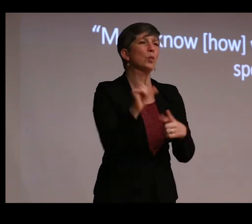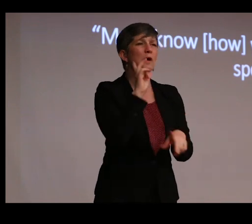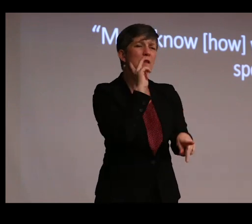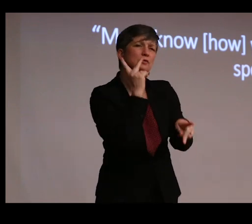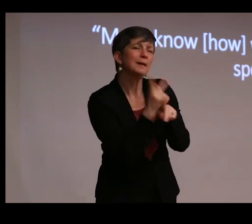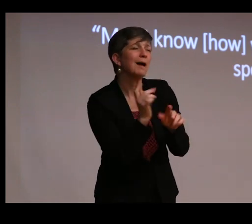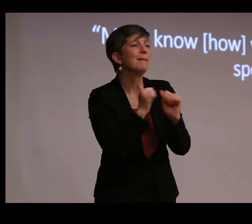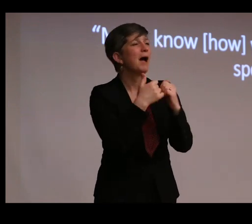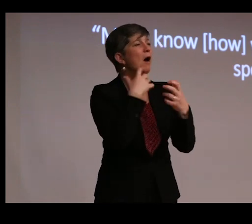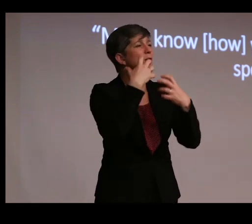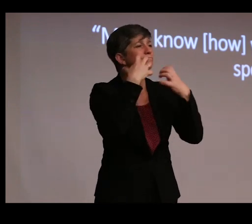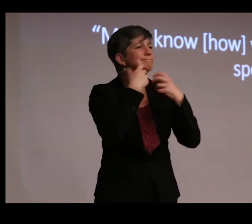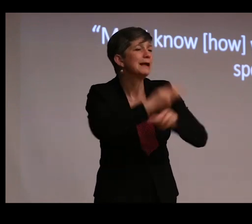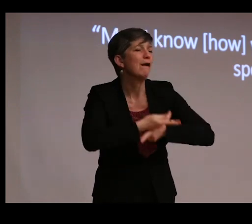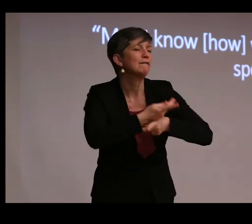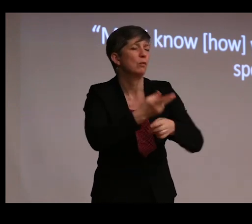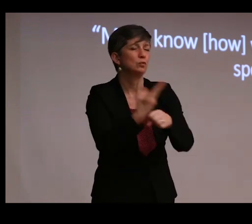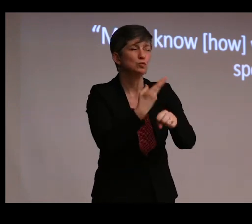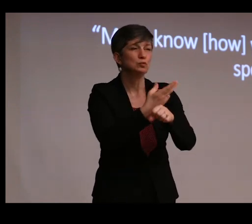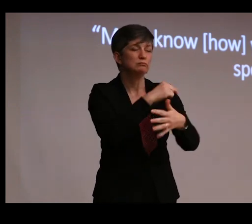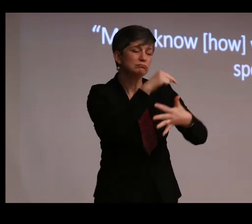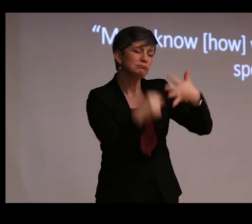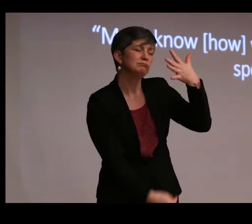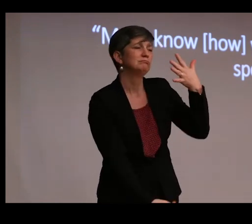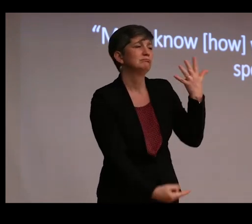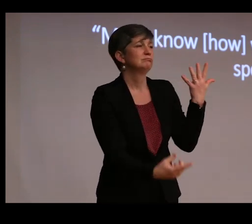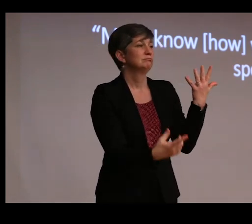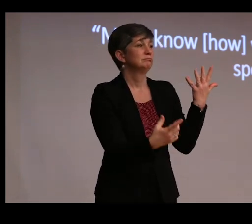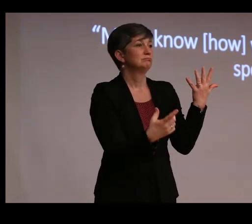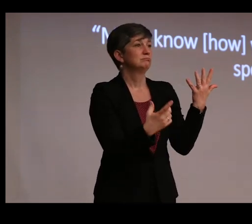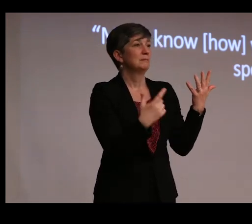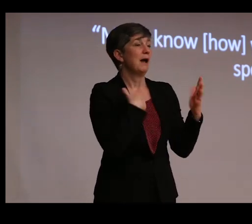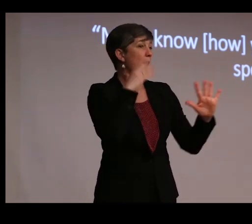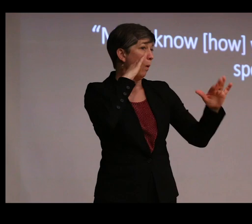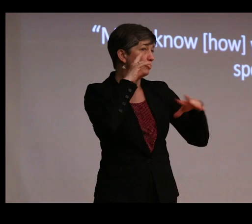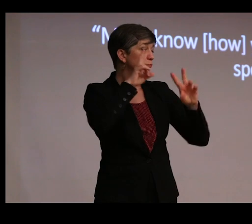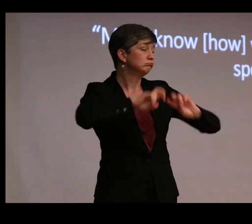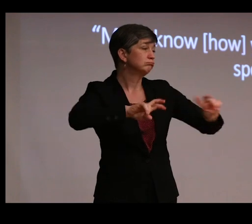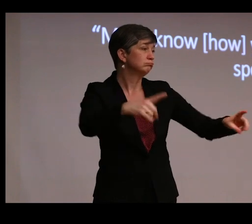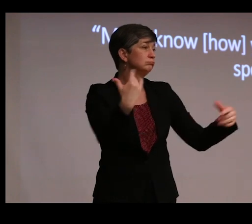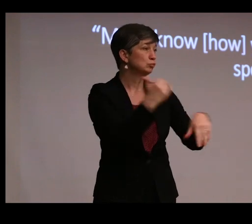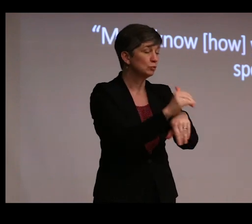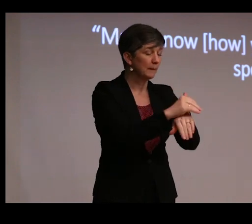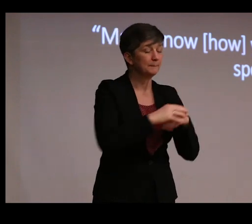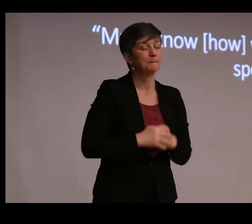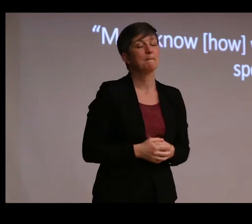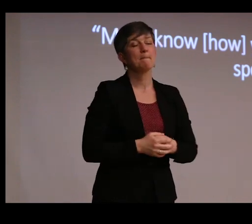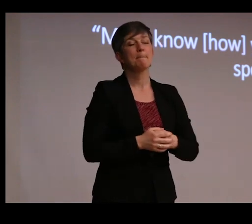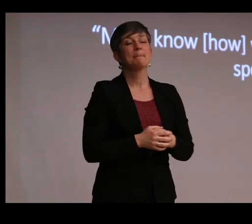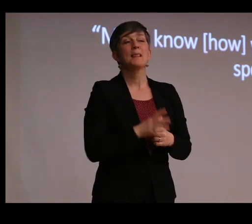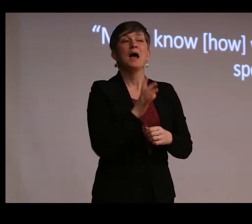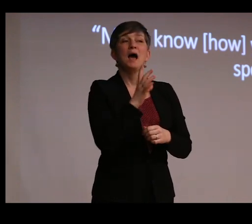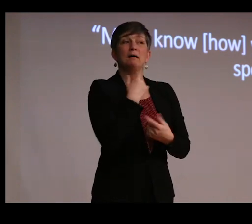how they should be cared for and used. These are all questions that I hope to explore. And I should say at the outset that I'm not